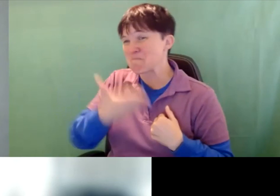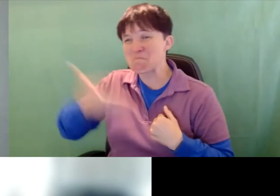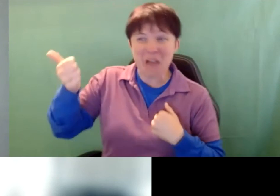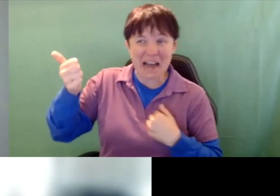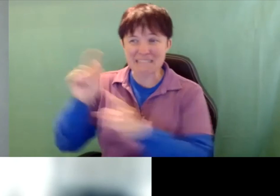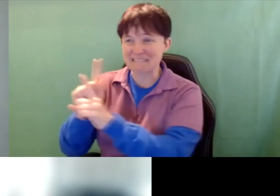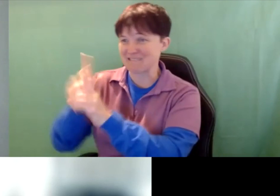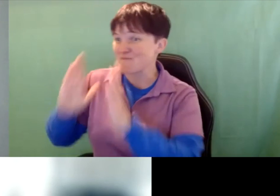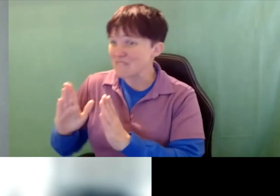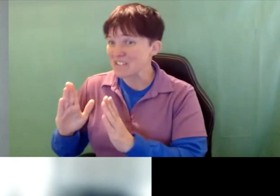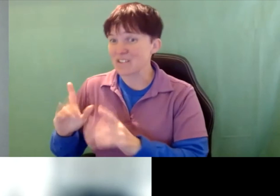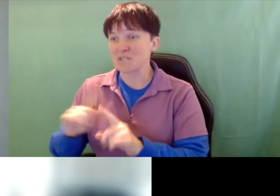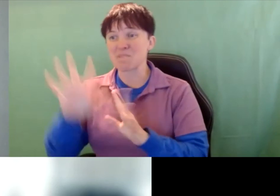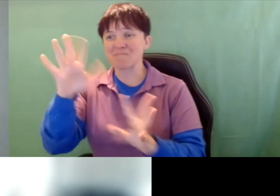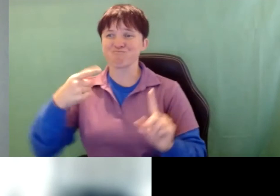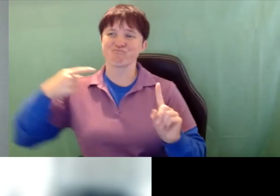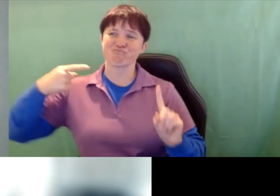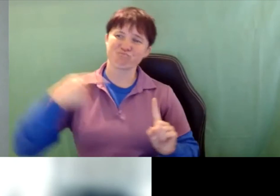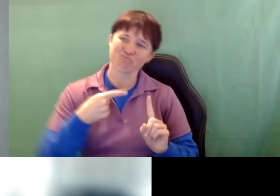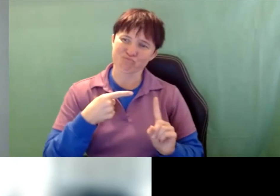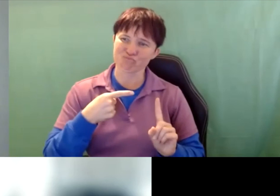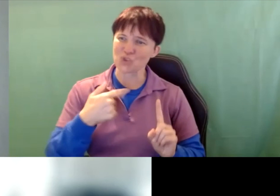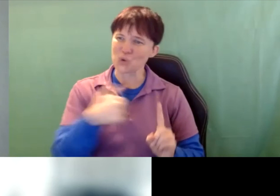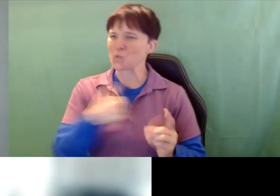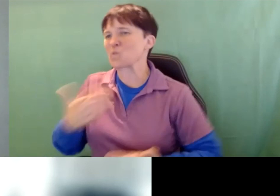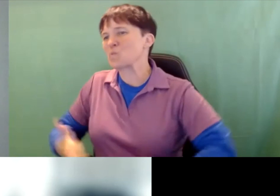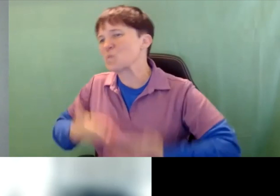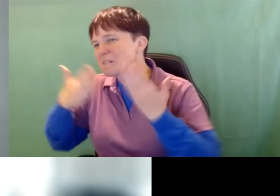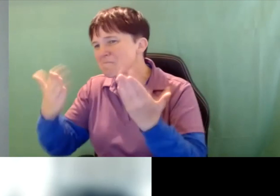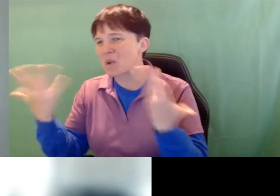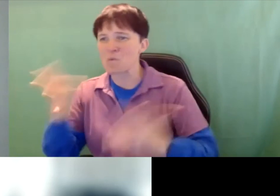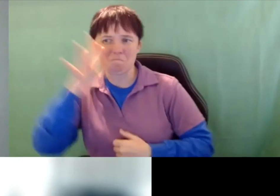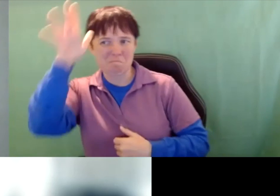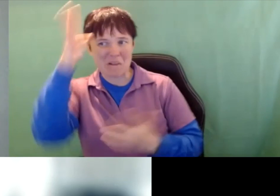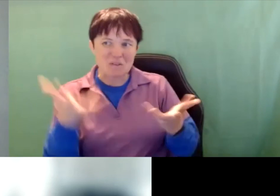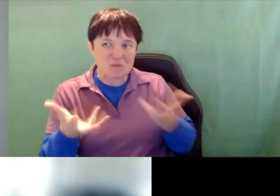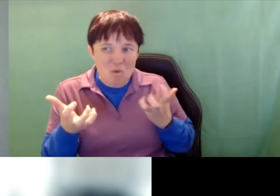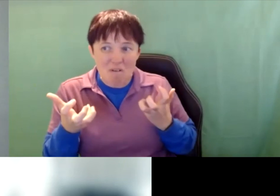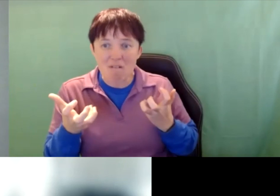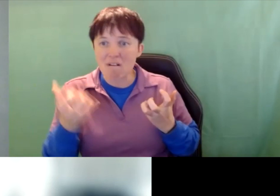bottom line is what would we recommend? What would parents want if we ask parents what